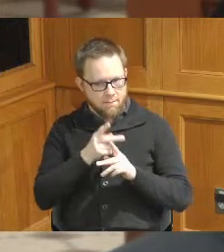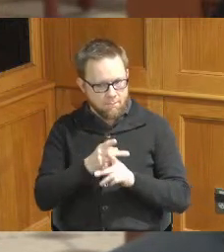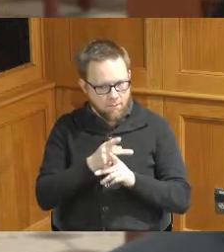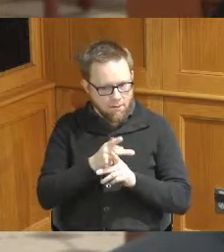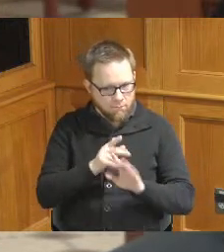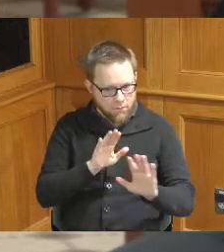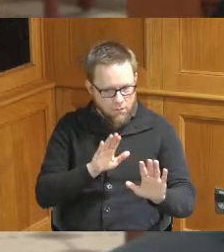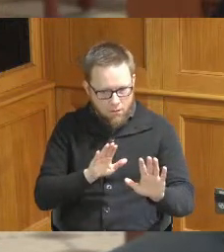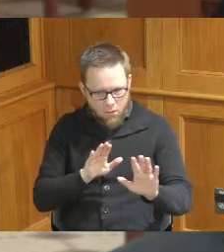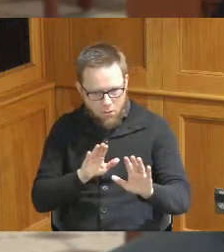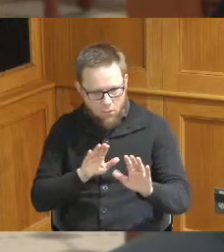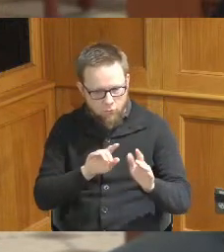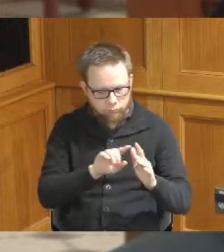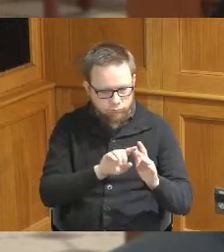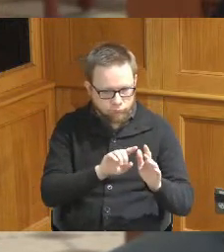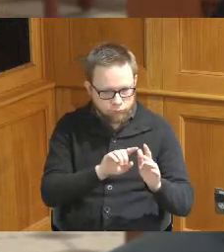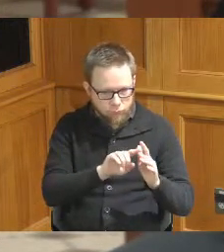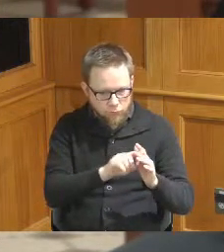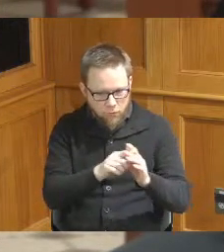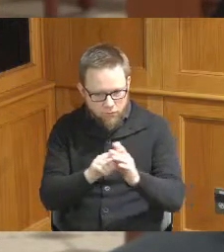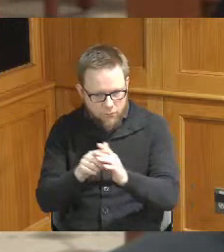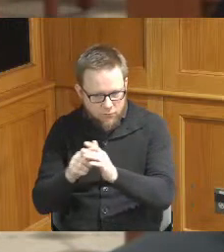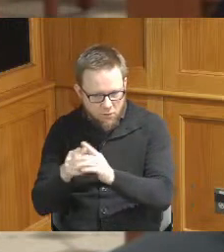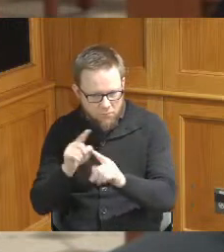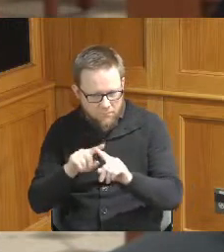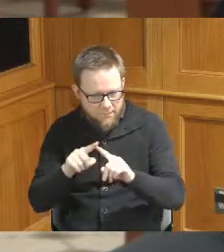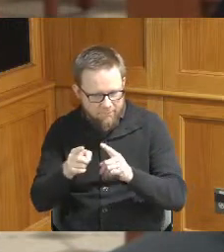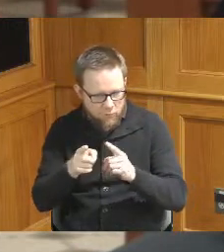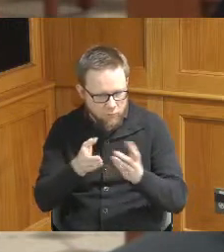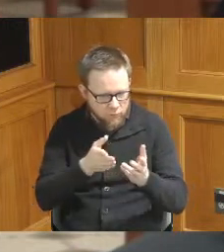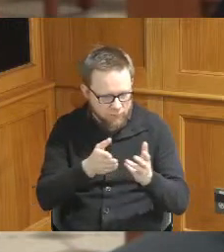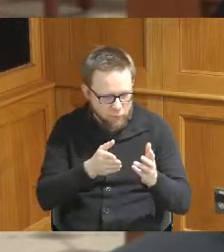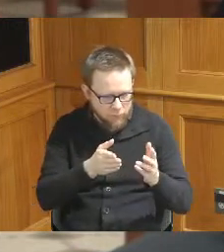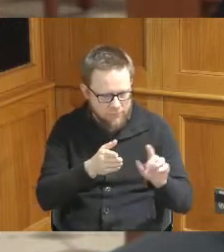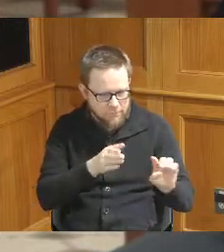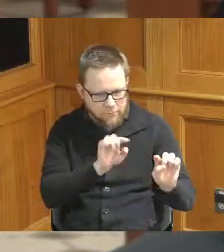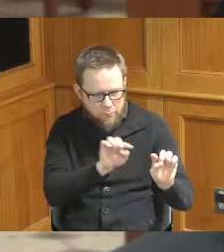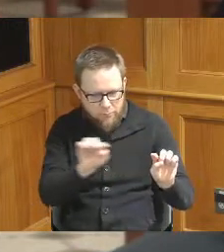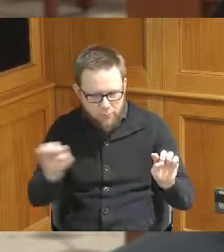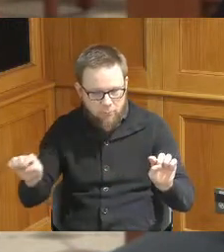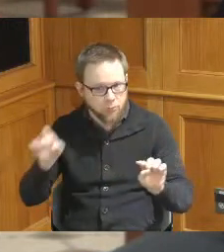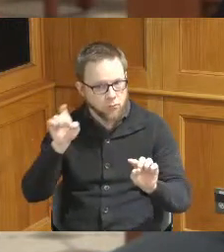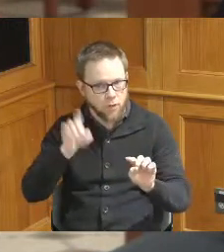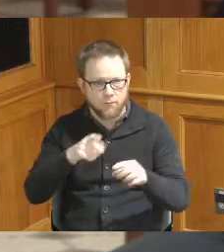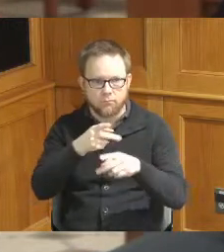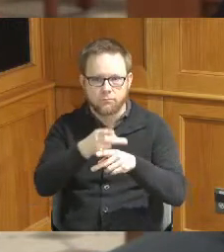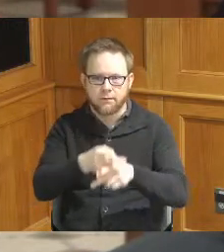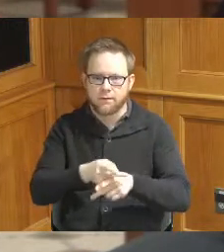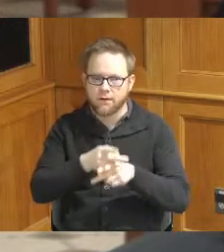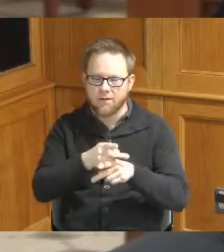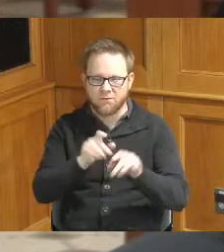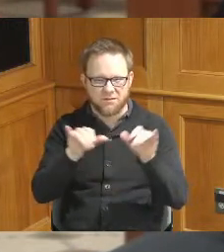online we really had to be methodical about this this is a a complex system and we had to make sure